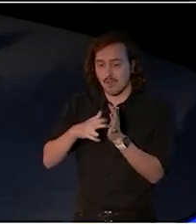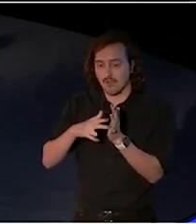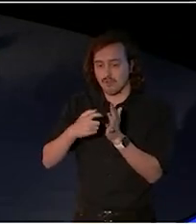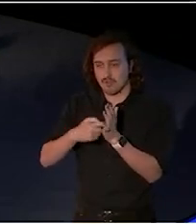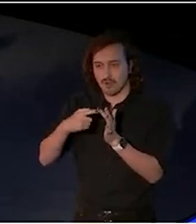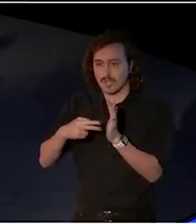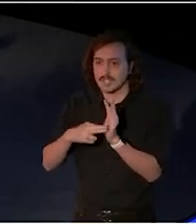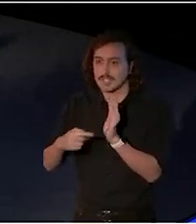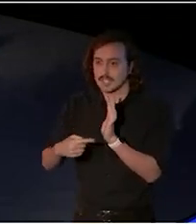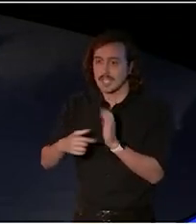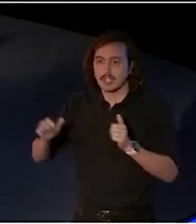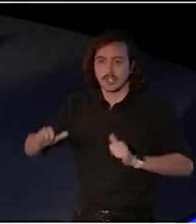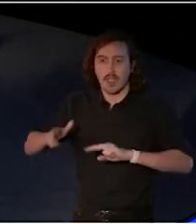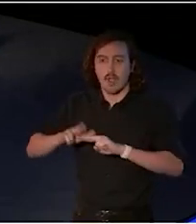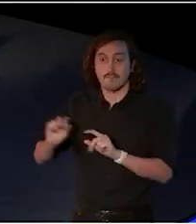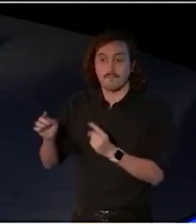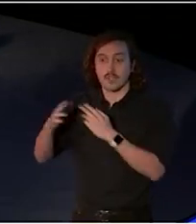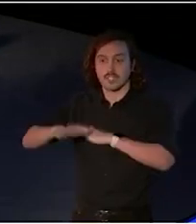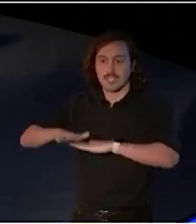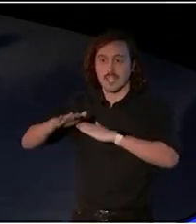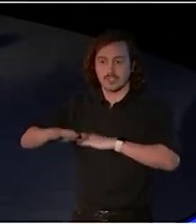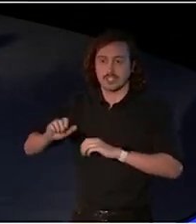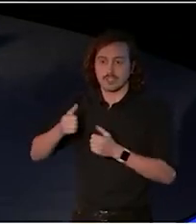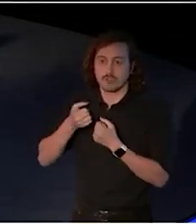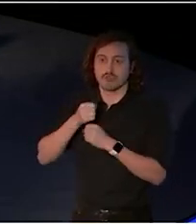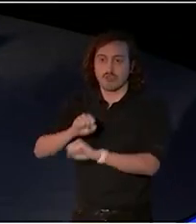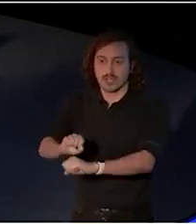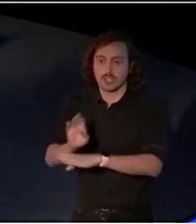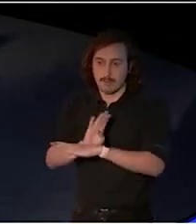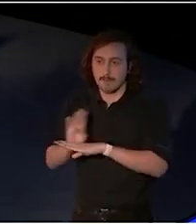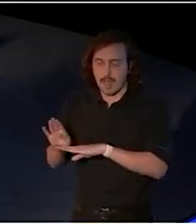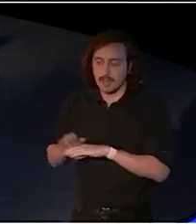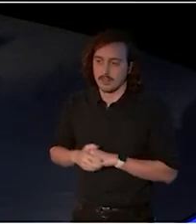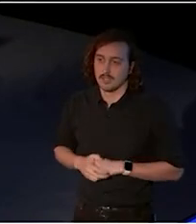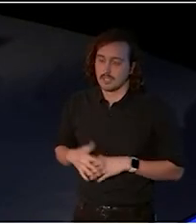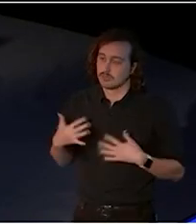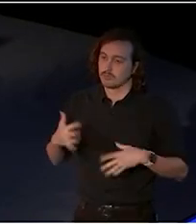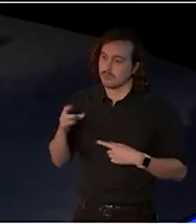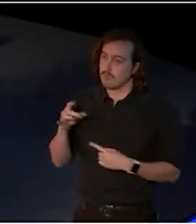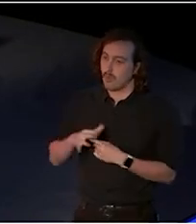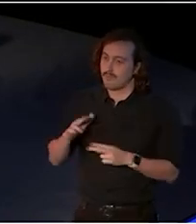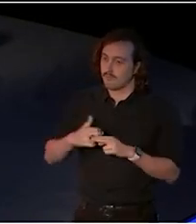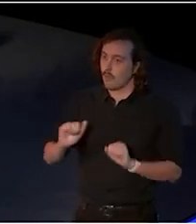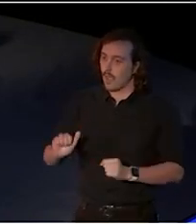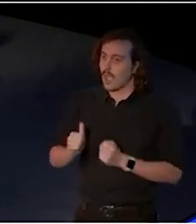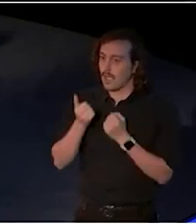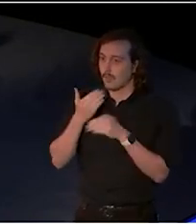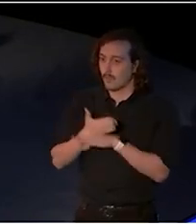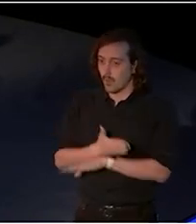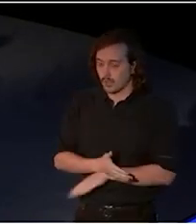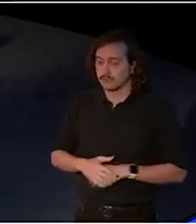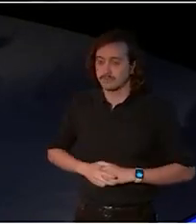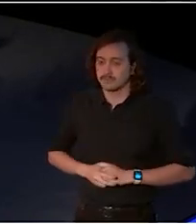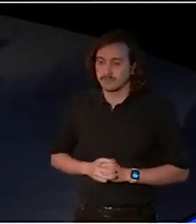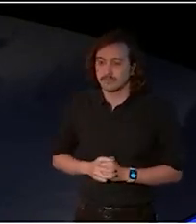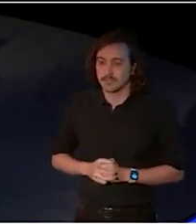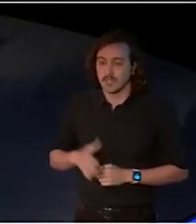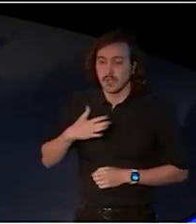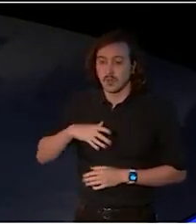so vital to the work of the Australia Council and Creative Australia. I want to acknowledge Kate Jenkins,